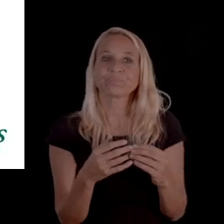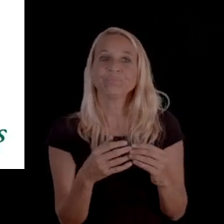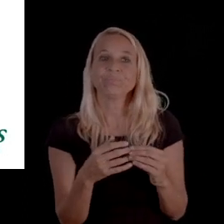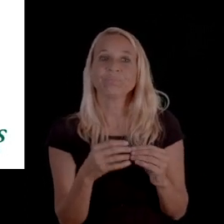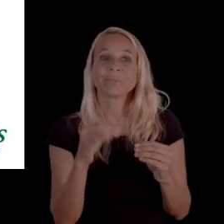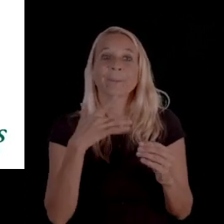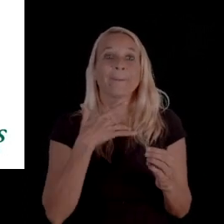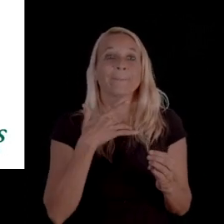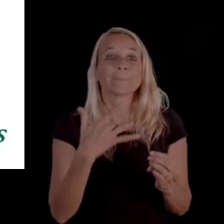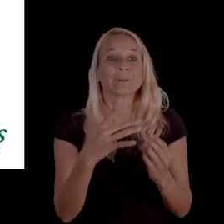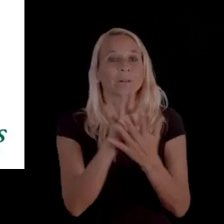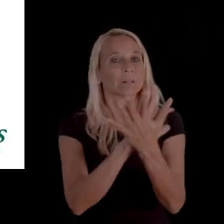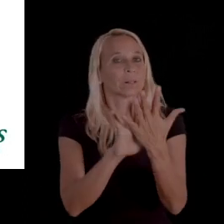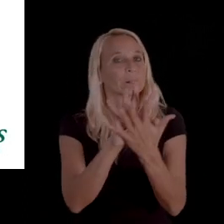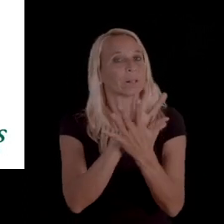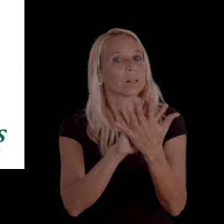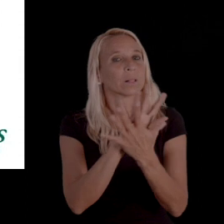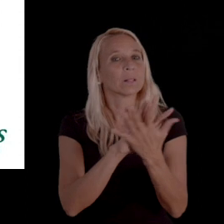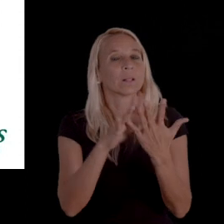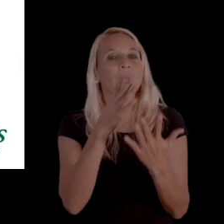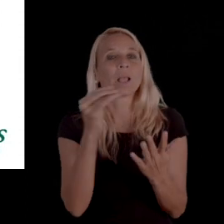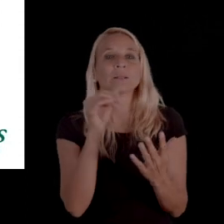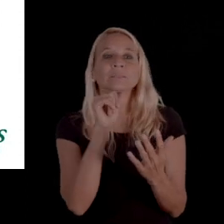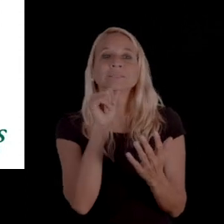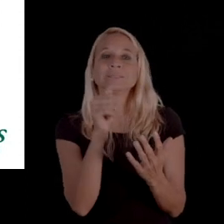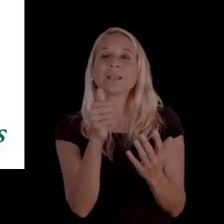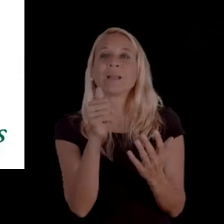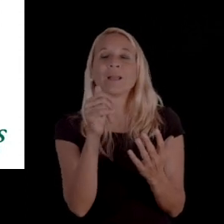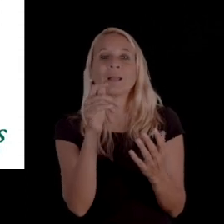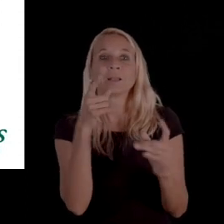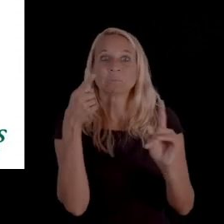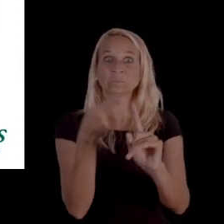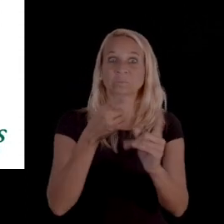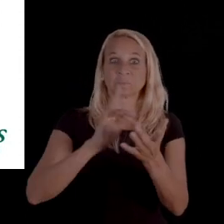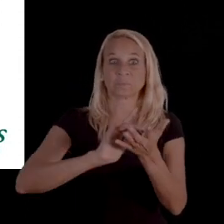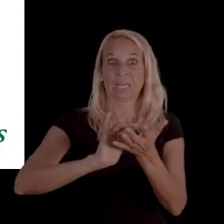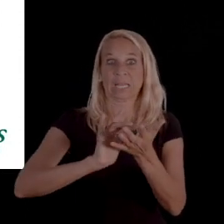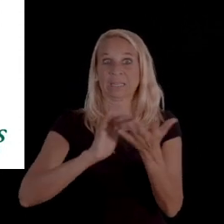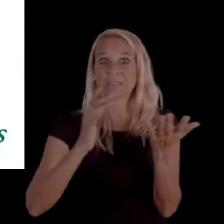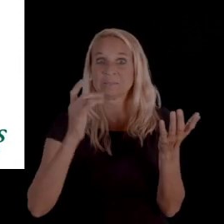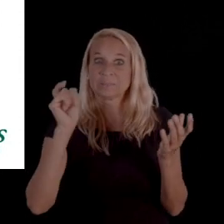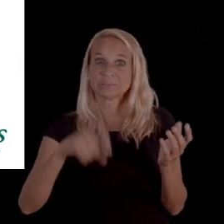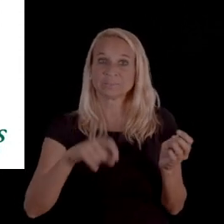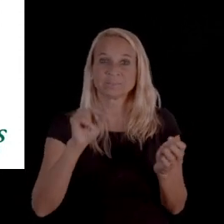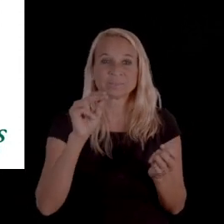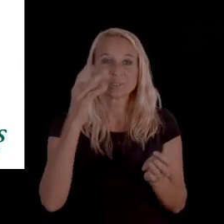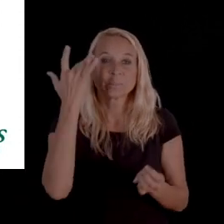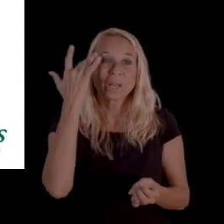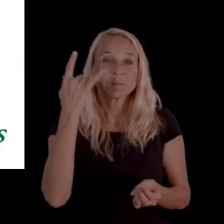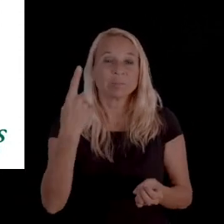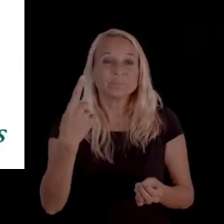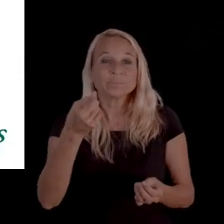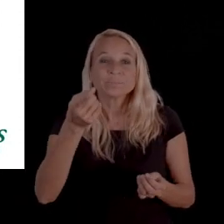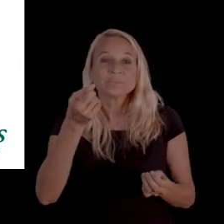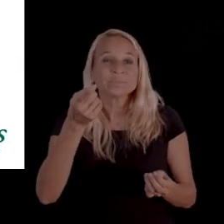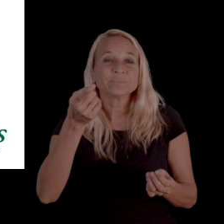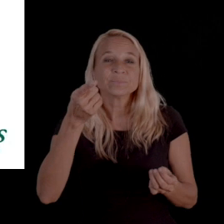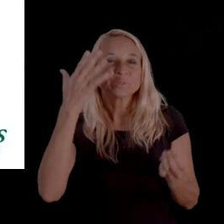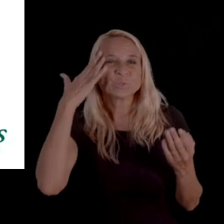that we find are very vague because not medically necessary, that doesn't necessarily tell you anything